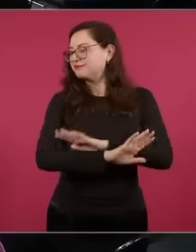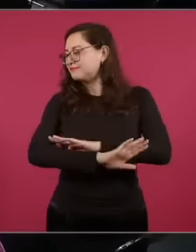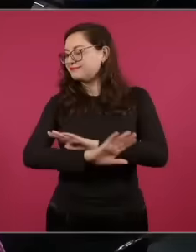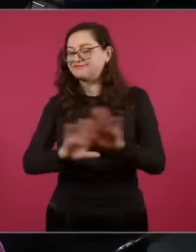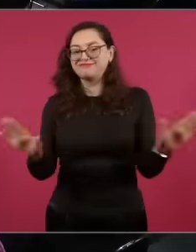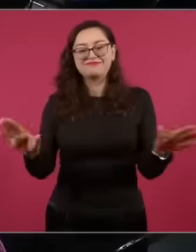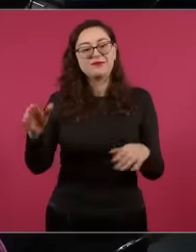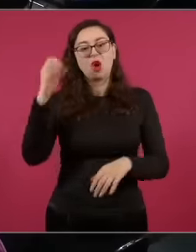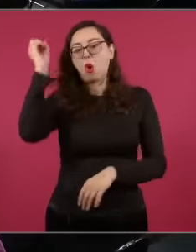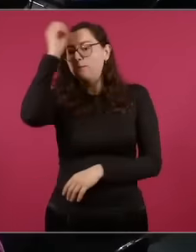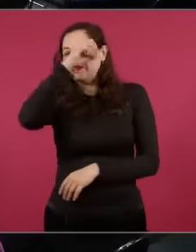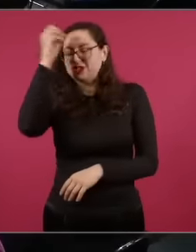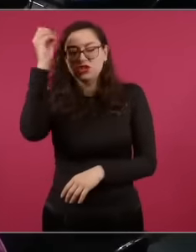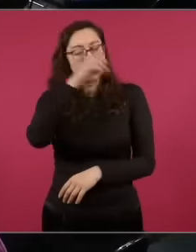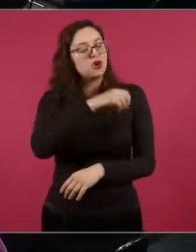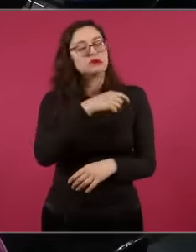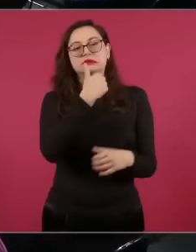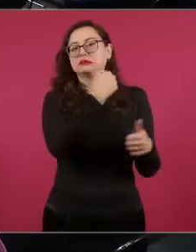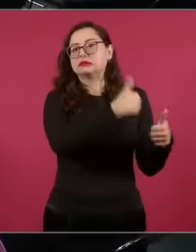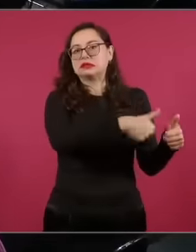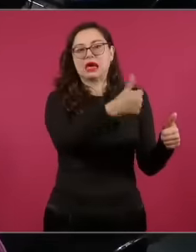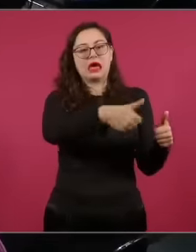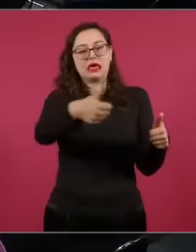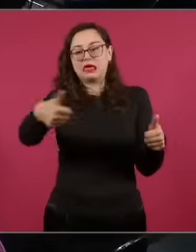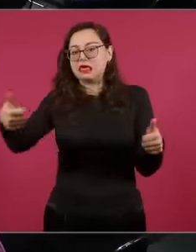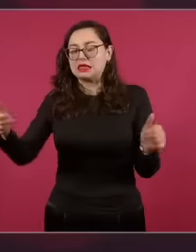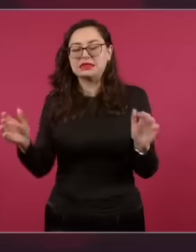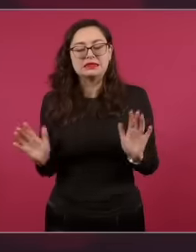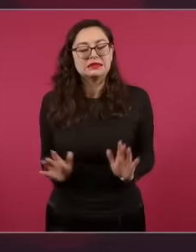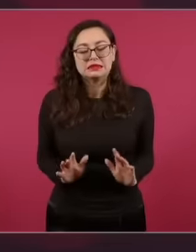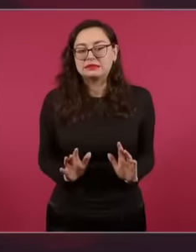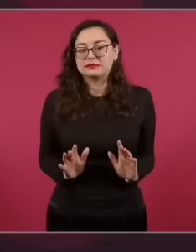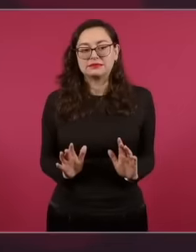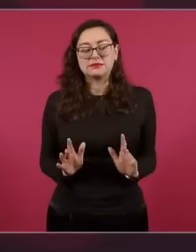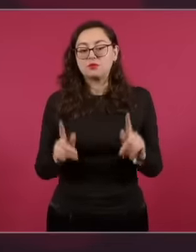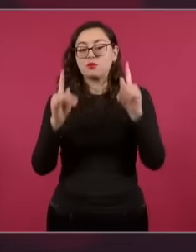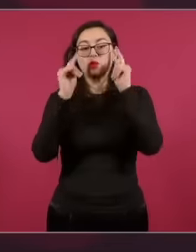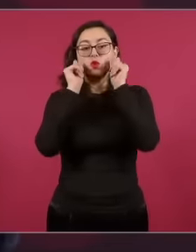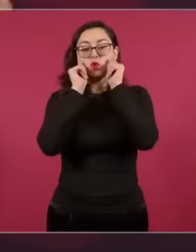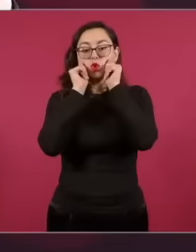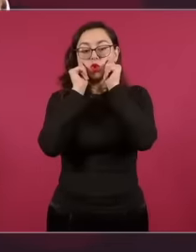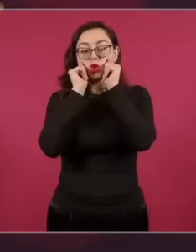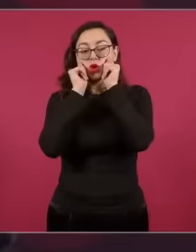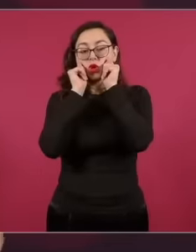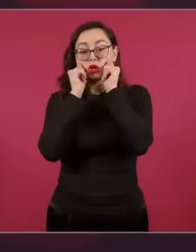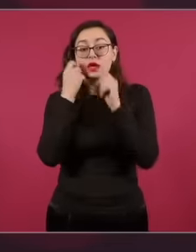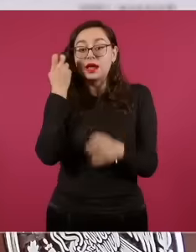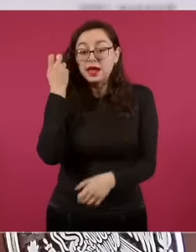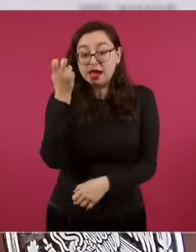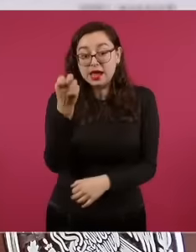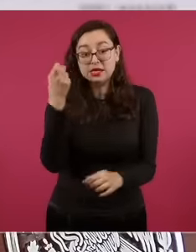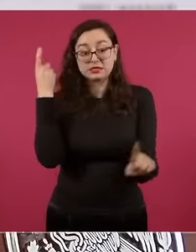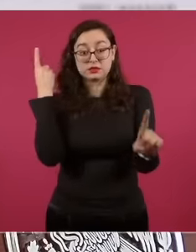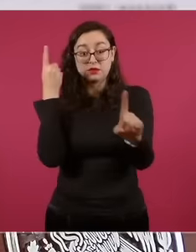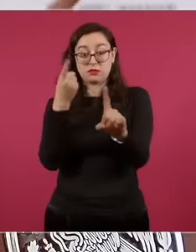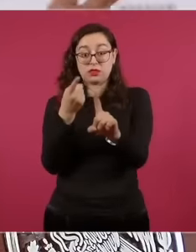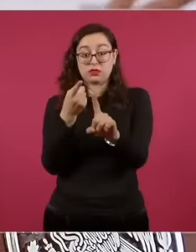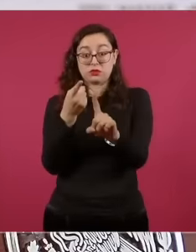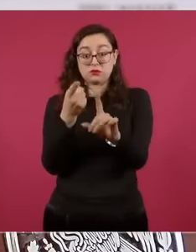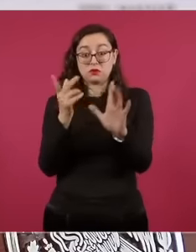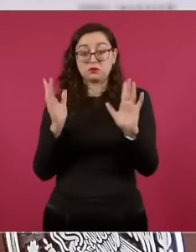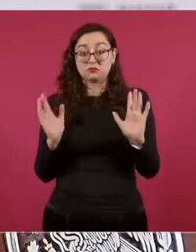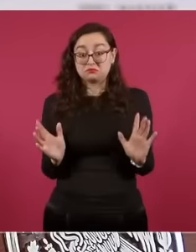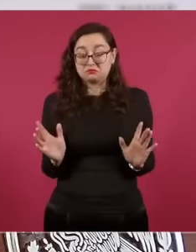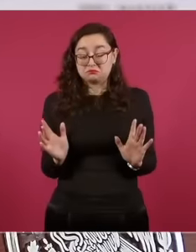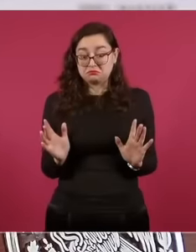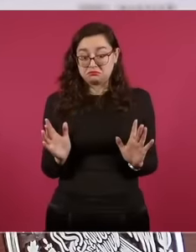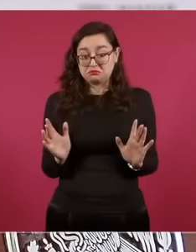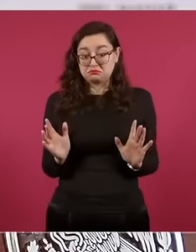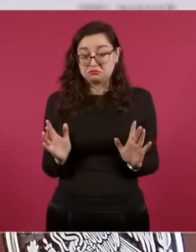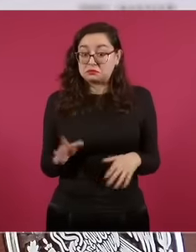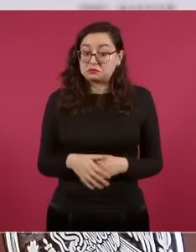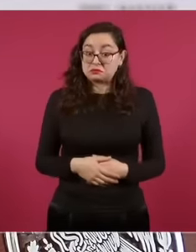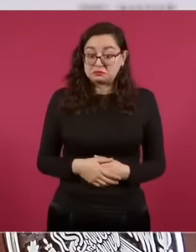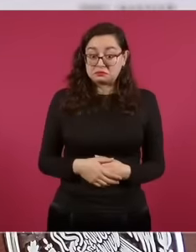thought. That is what we want, but it is very good that this debate is taking place